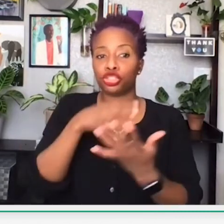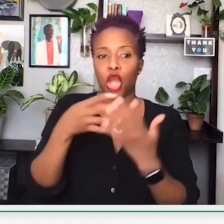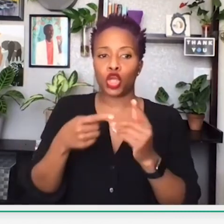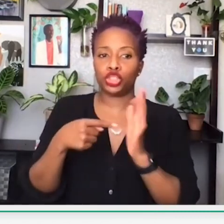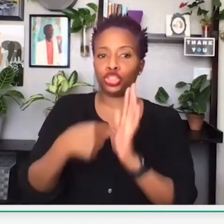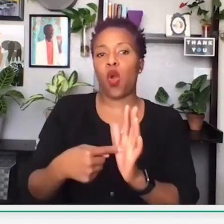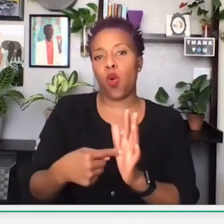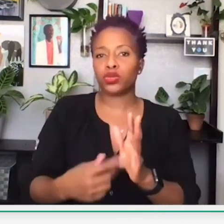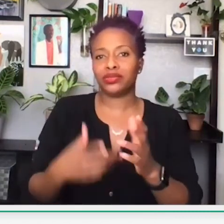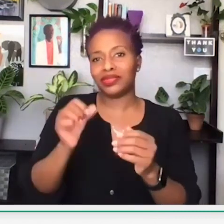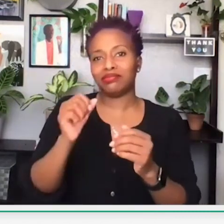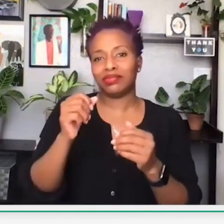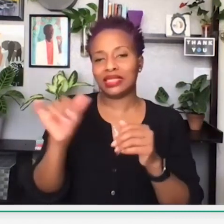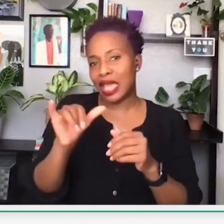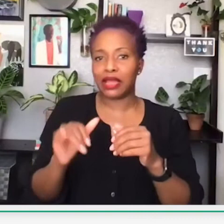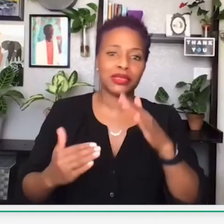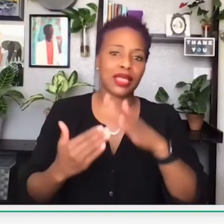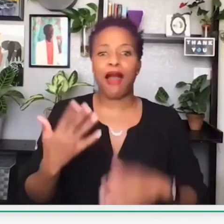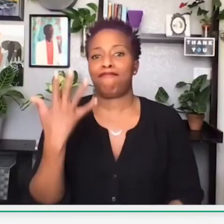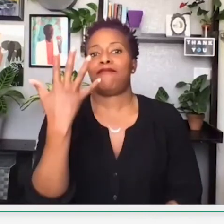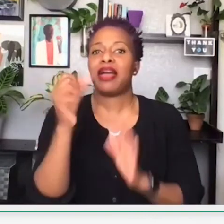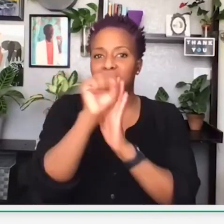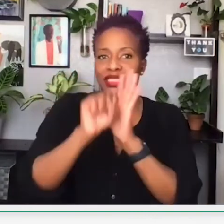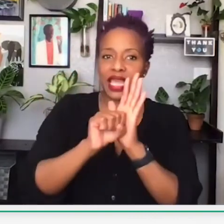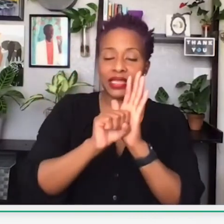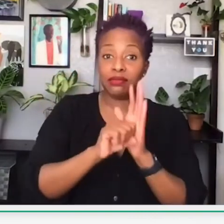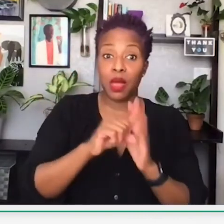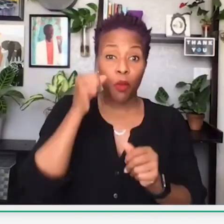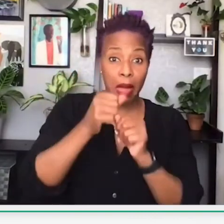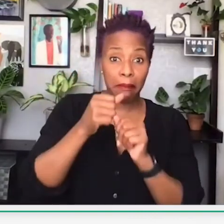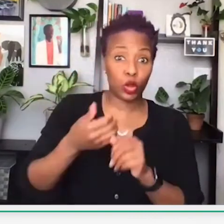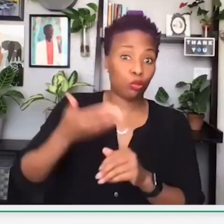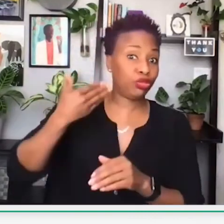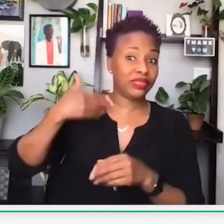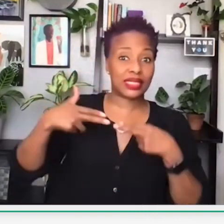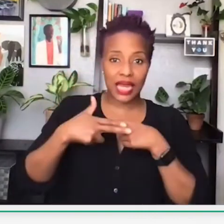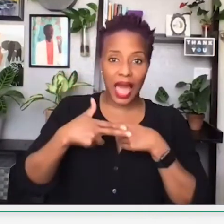This chart briefly overviews and shows the top 5 states.